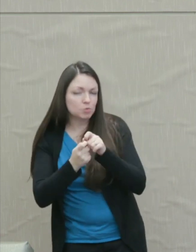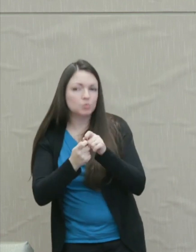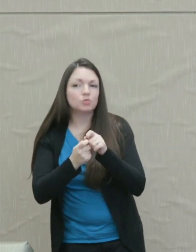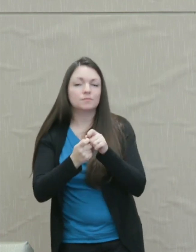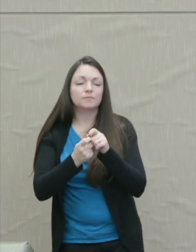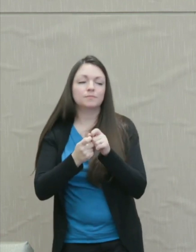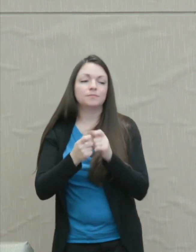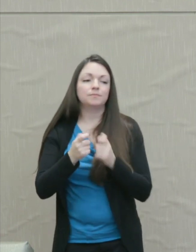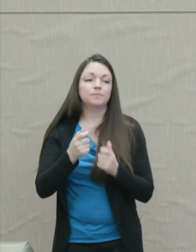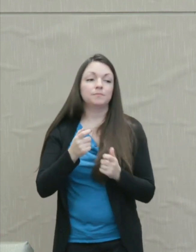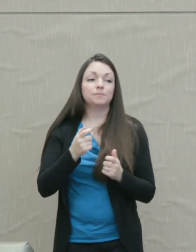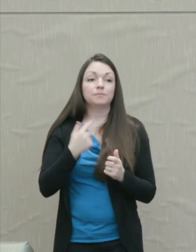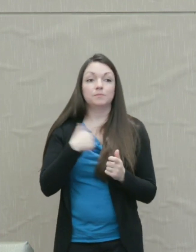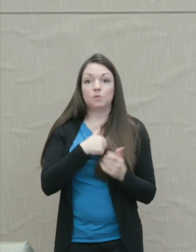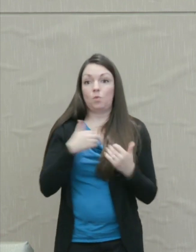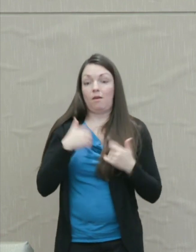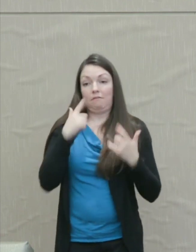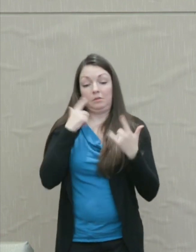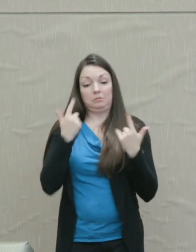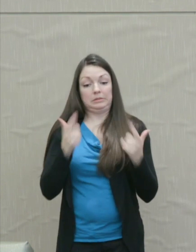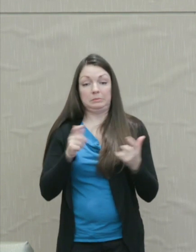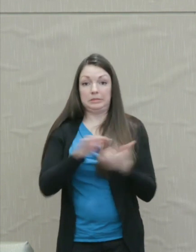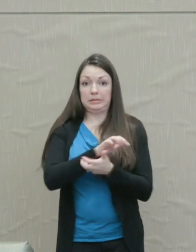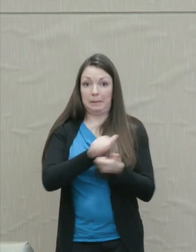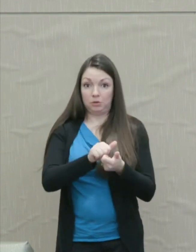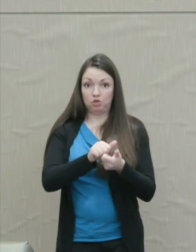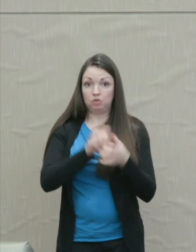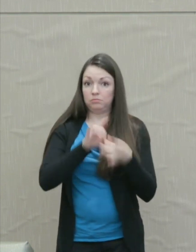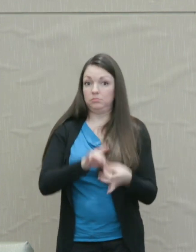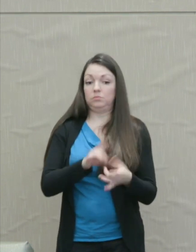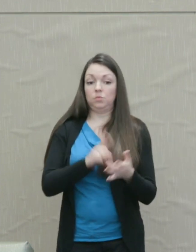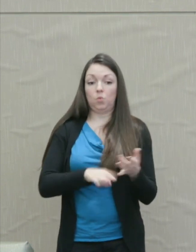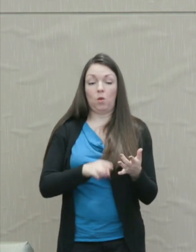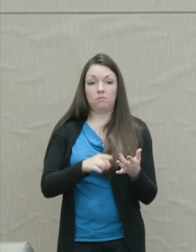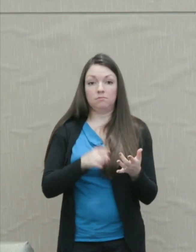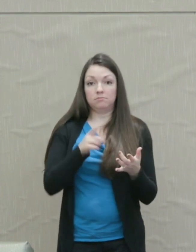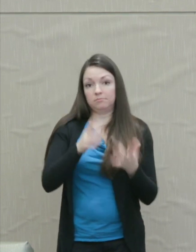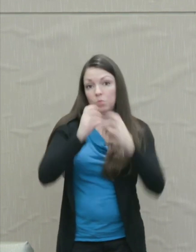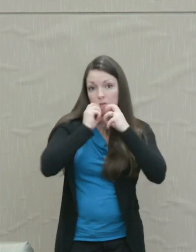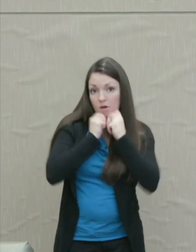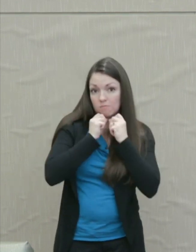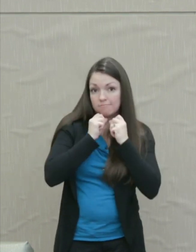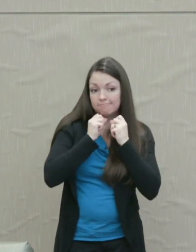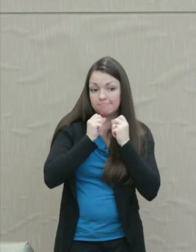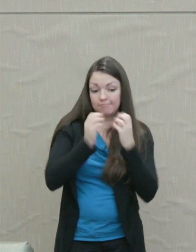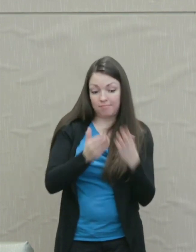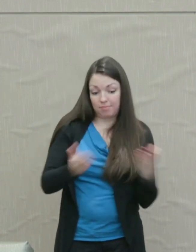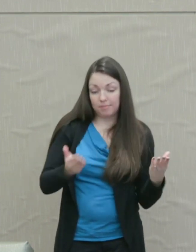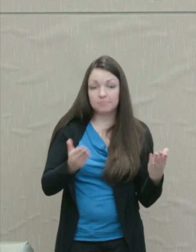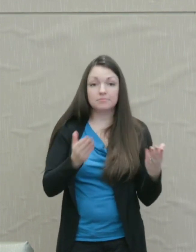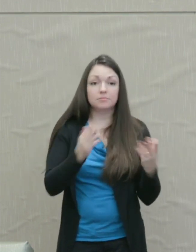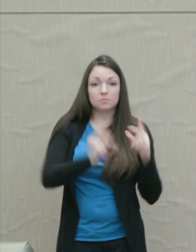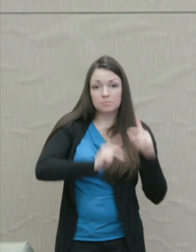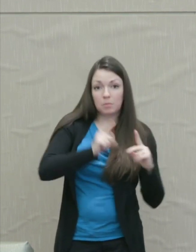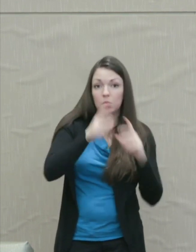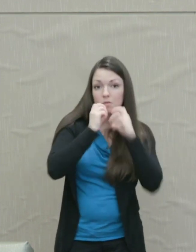So we have significant damage pertaining to what one cares about and wrongfulness.